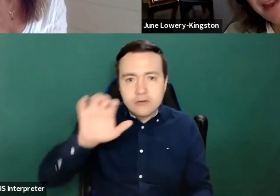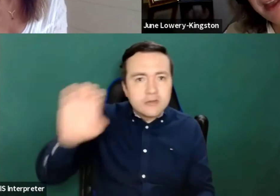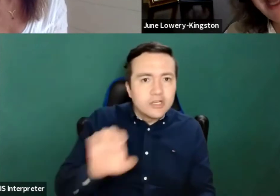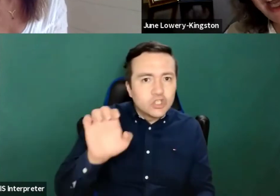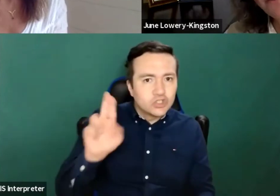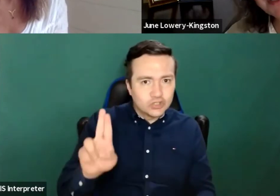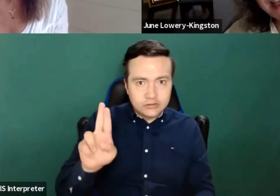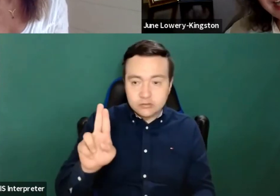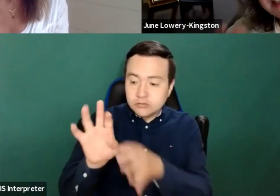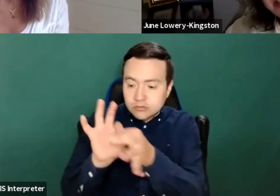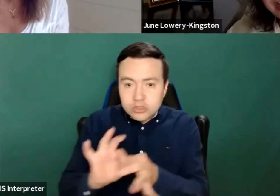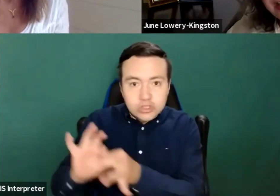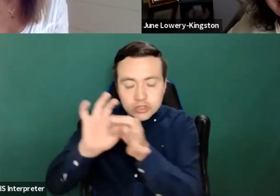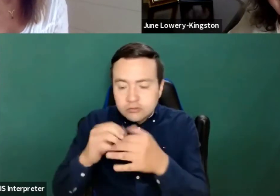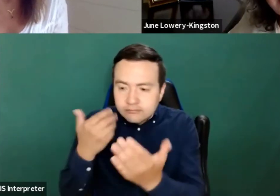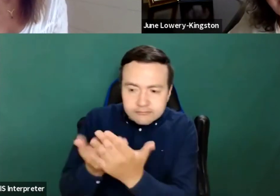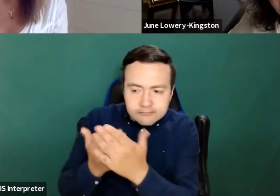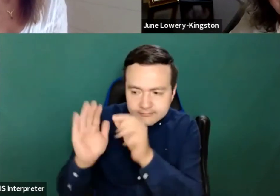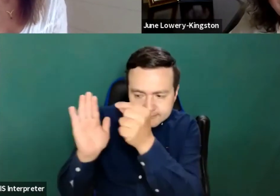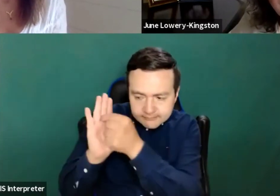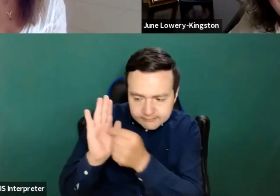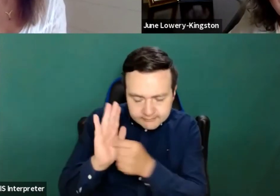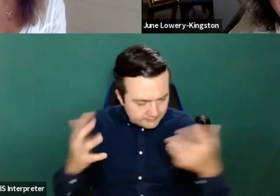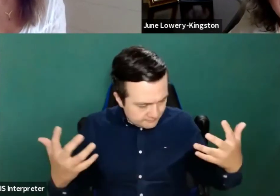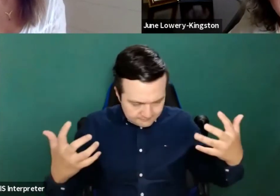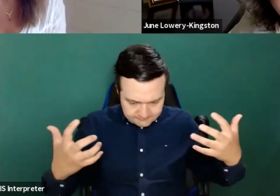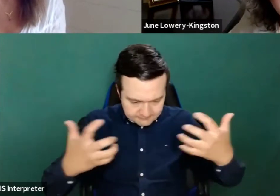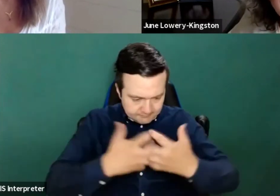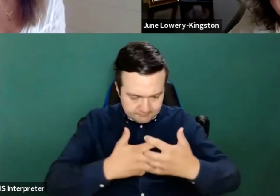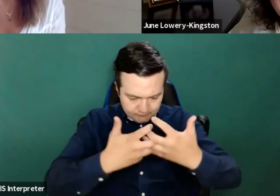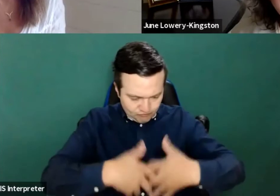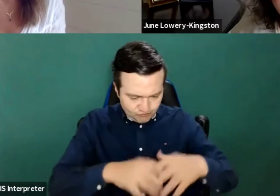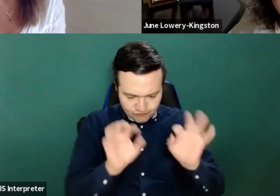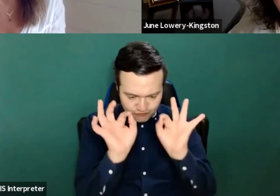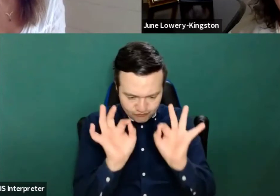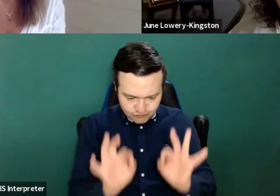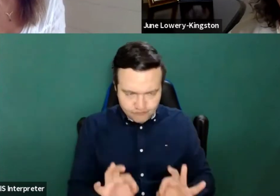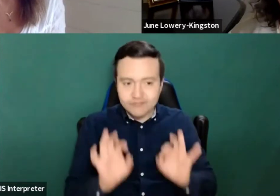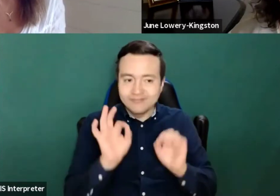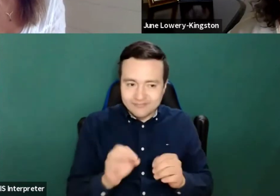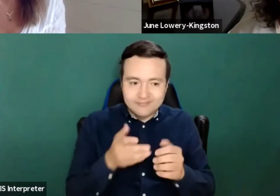And then how does that in turn connect with the weaker guidelines or WCAG guidelines.